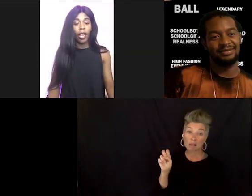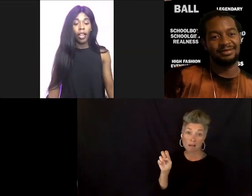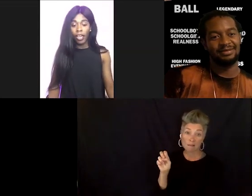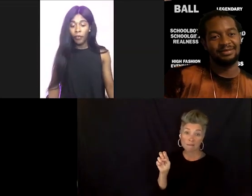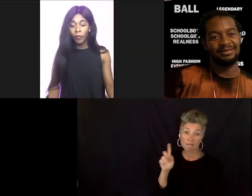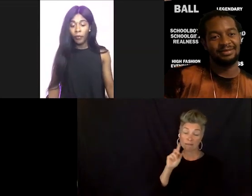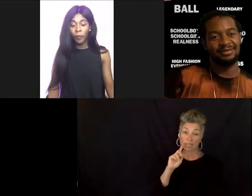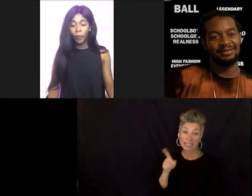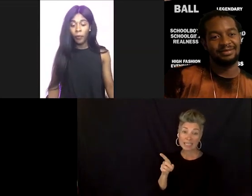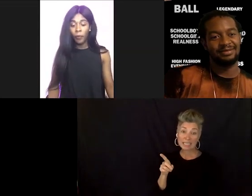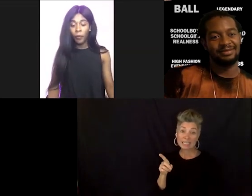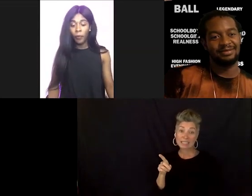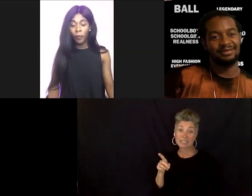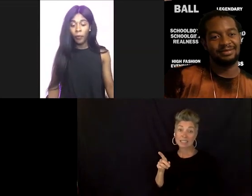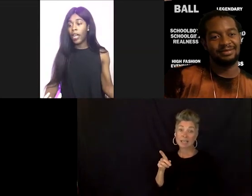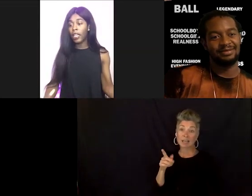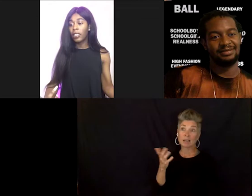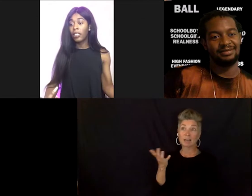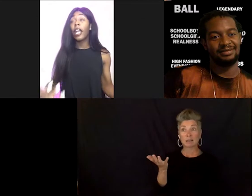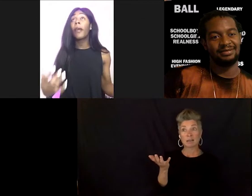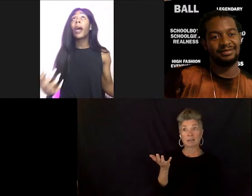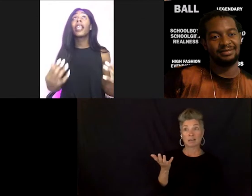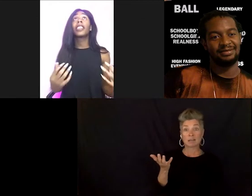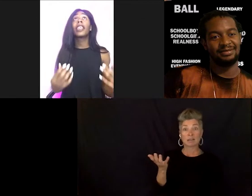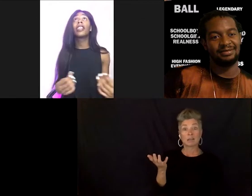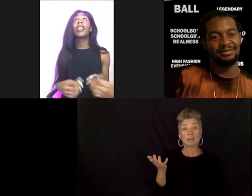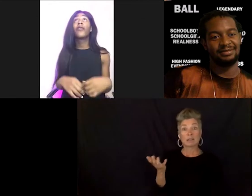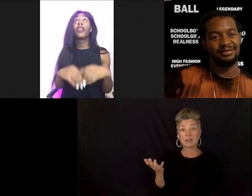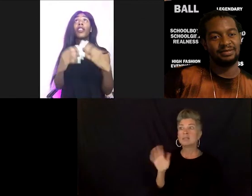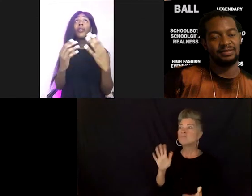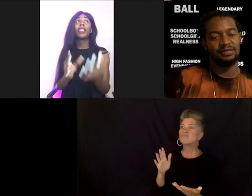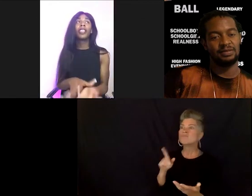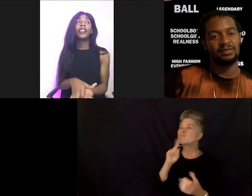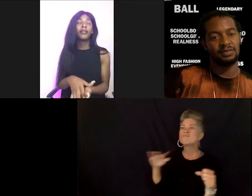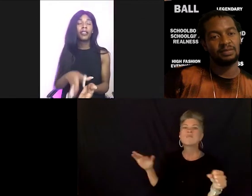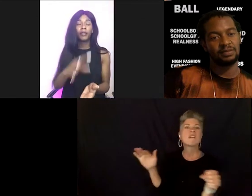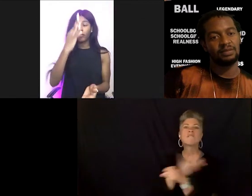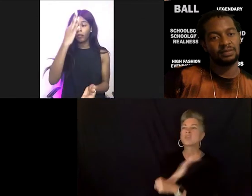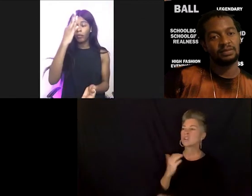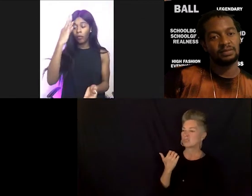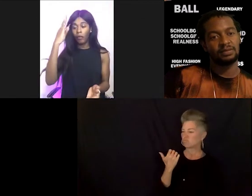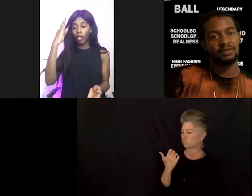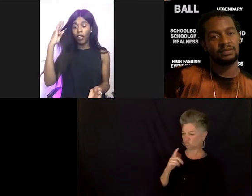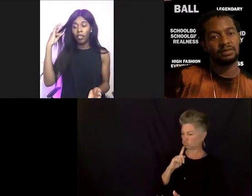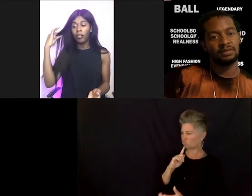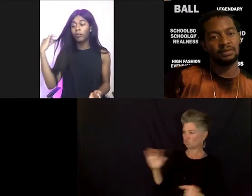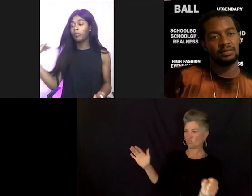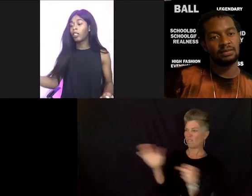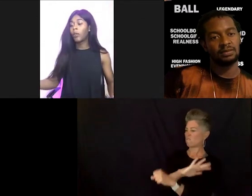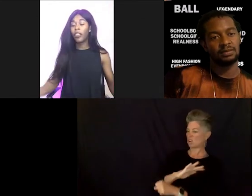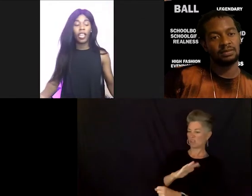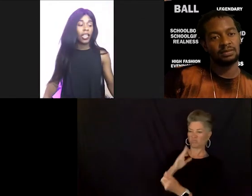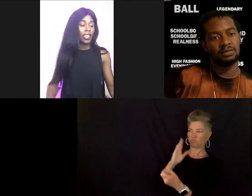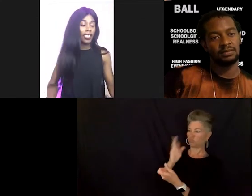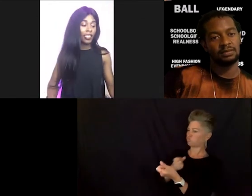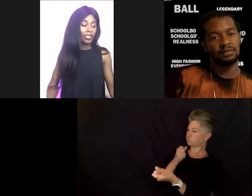loving someone unapologetically for themselves. So rather that is